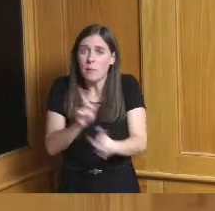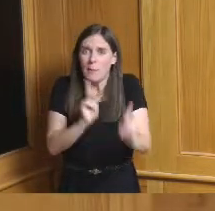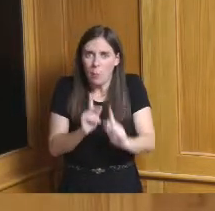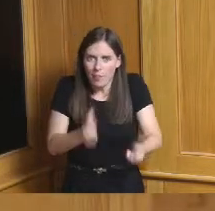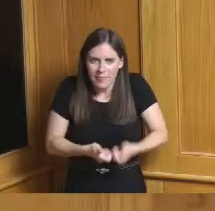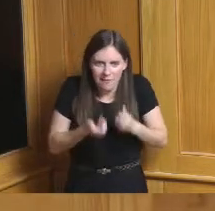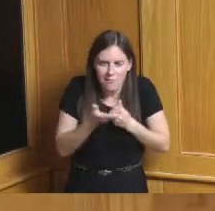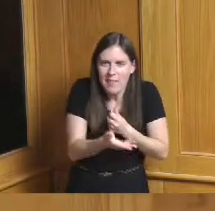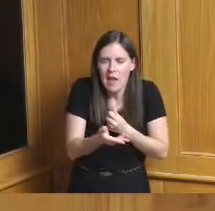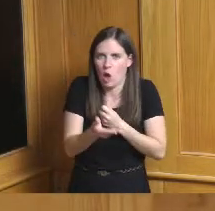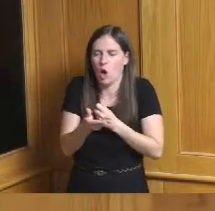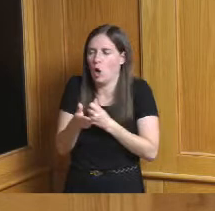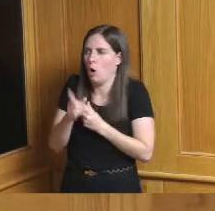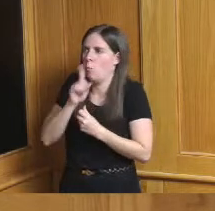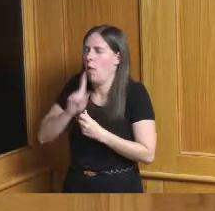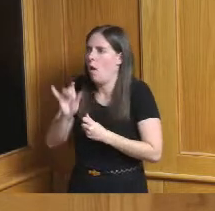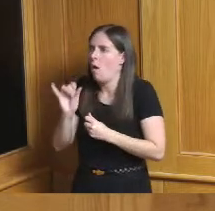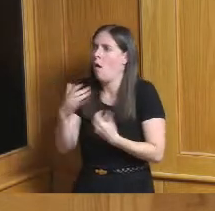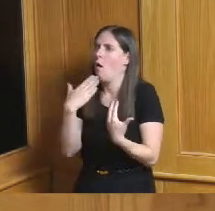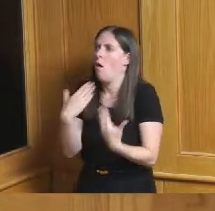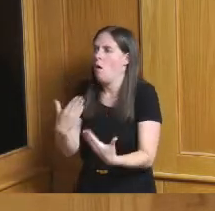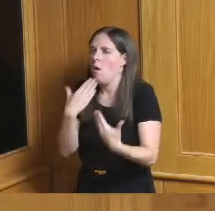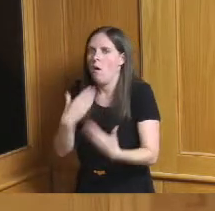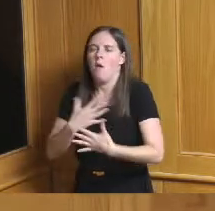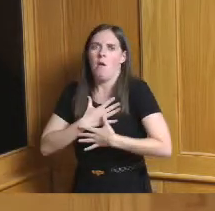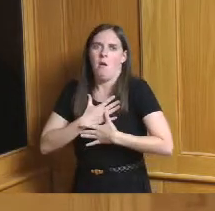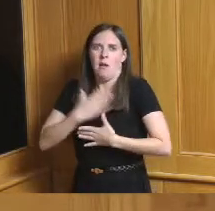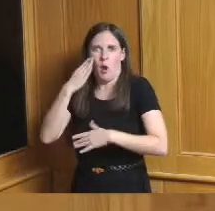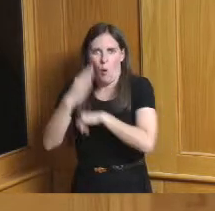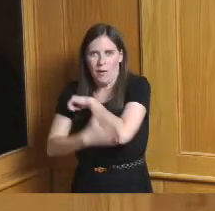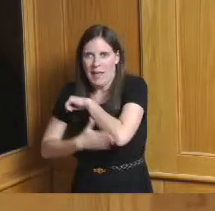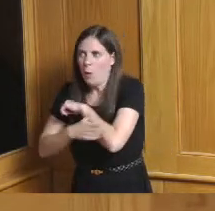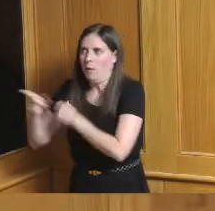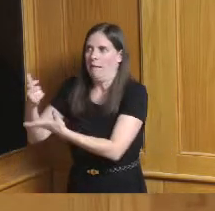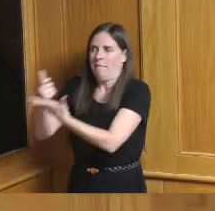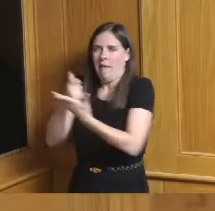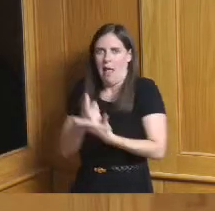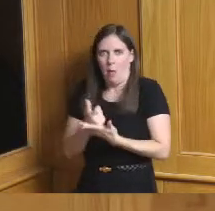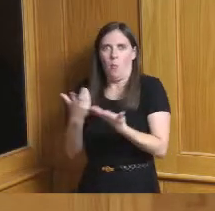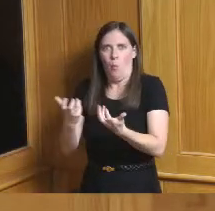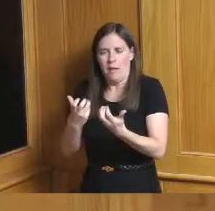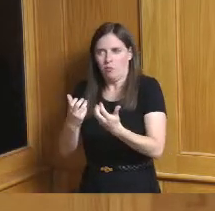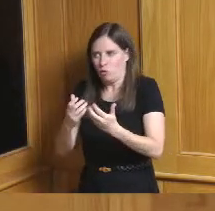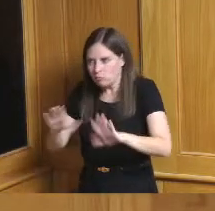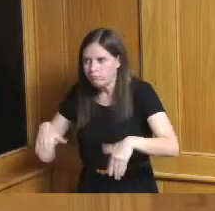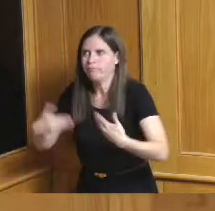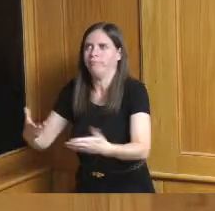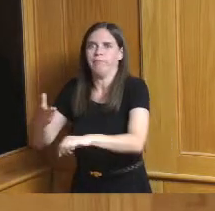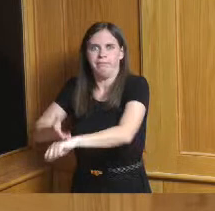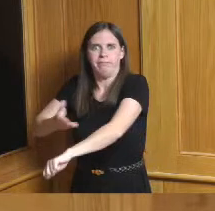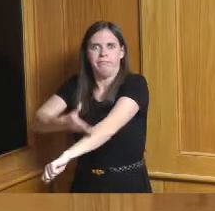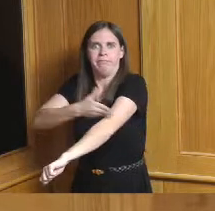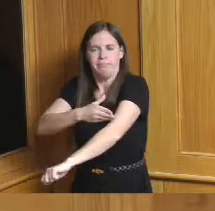feel and know that the county played a major role we're looking to play leadership roles now versus